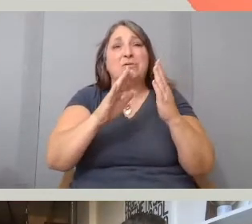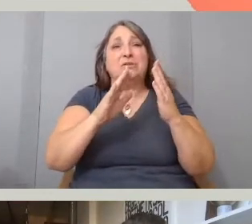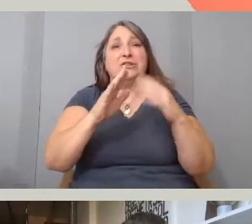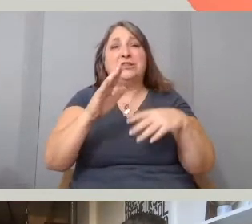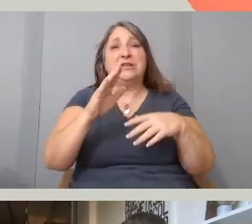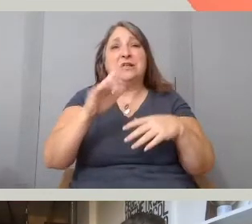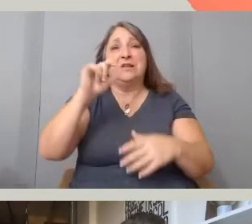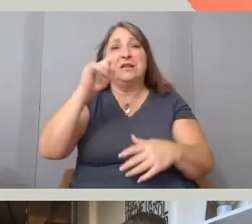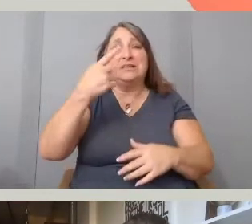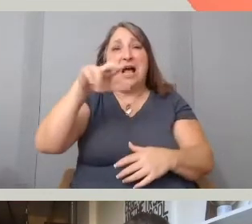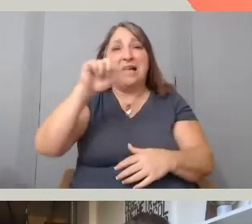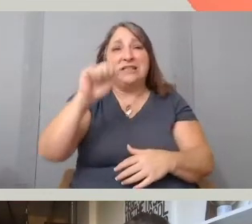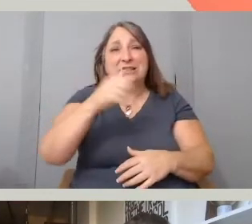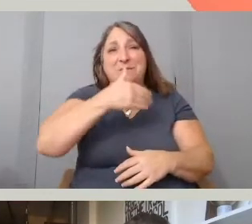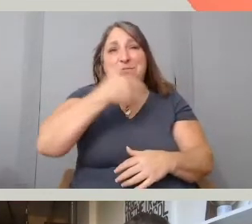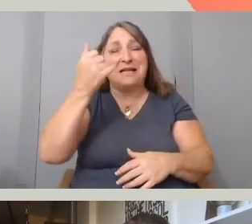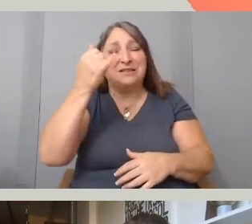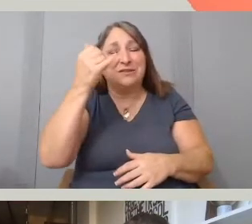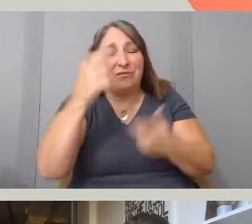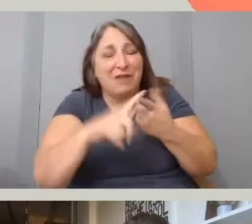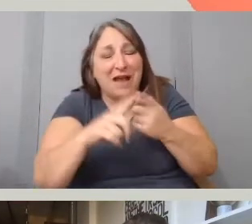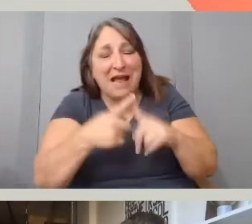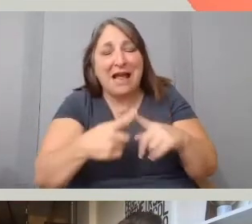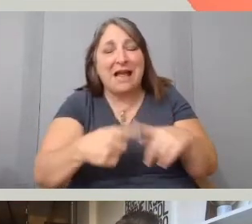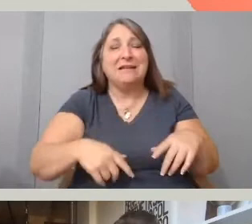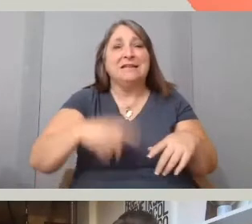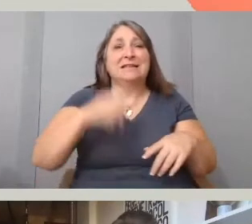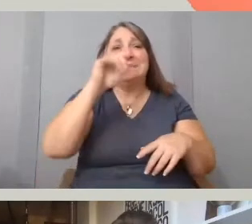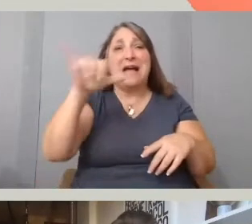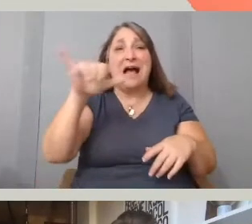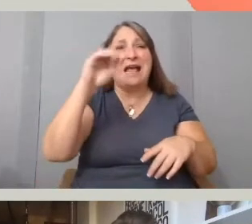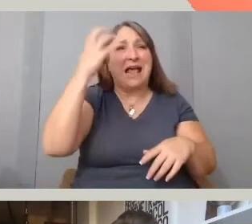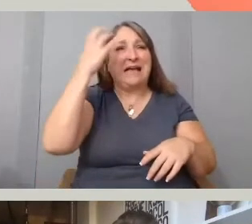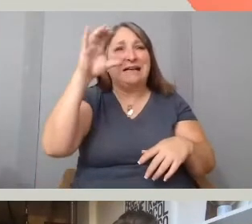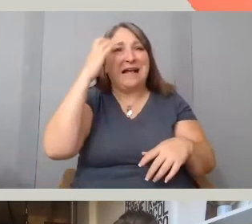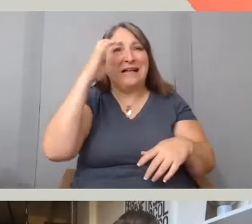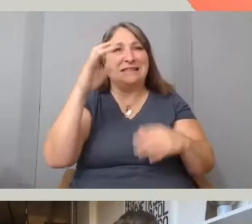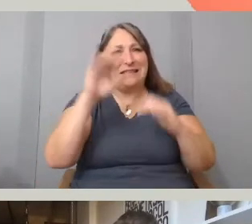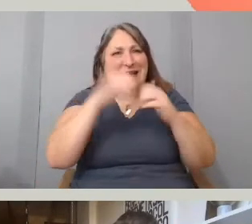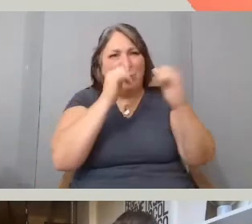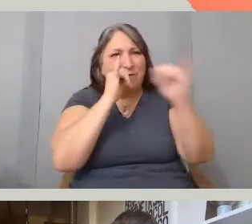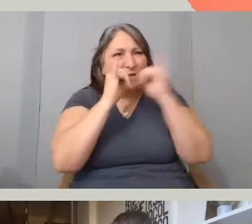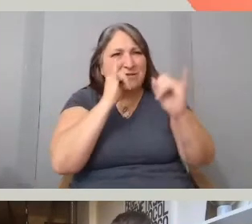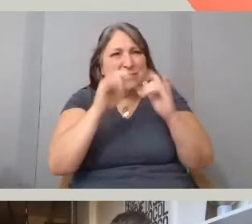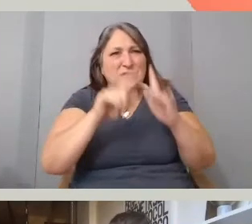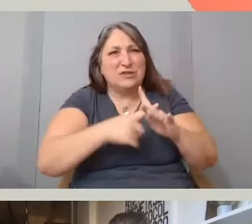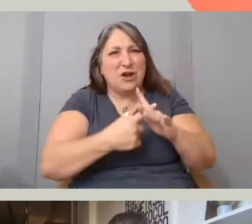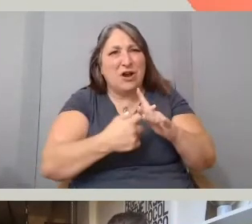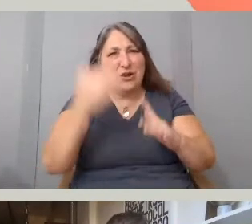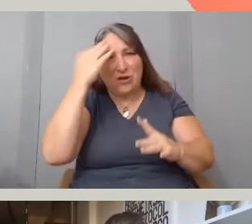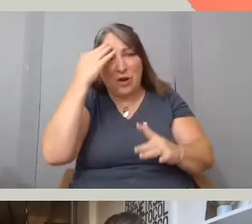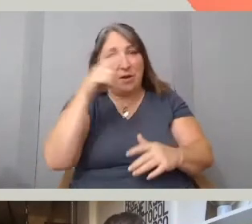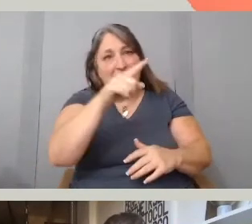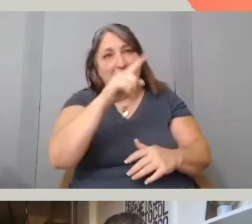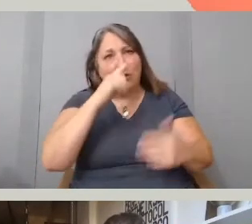and also cousin, Shinese kind of knowing about the deep loss that they had experienced